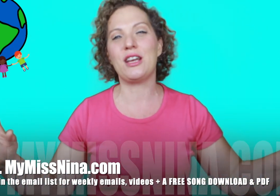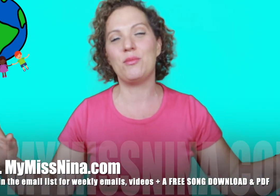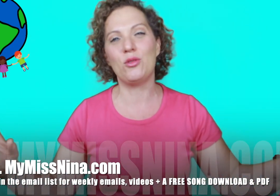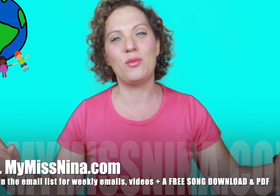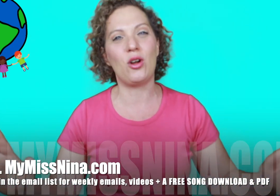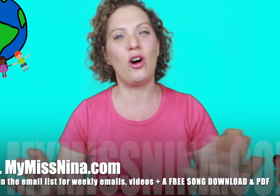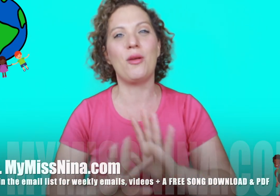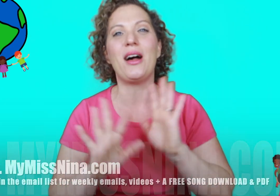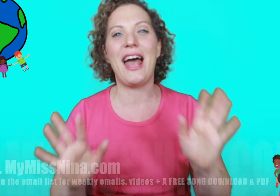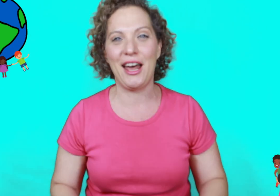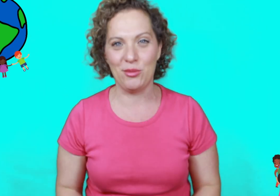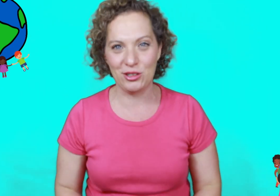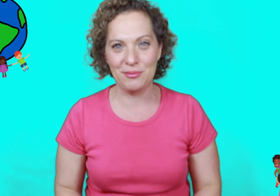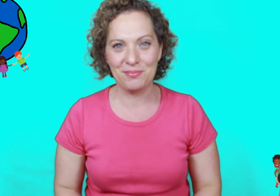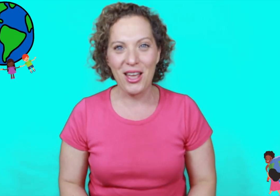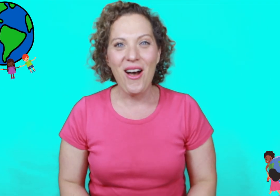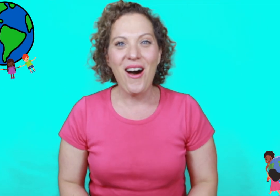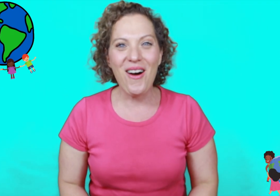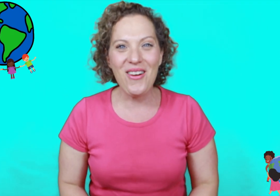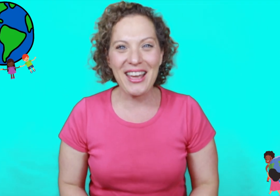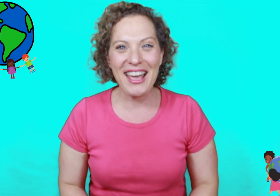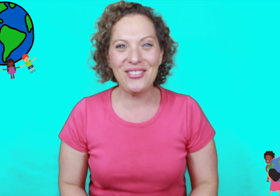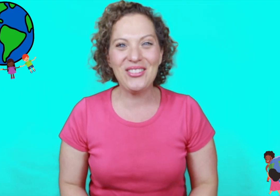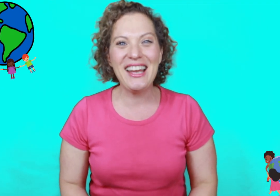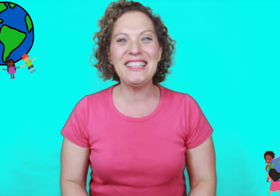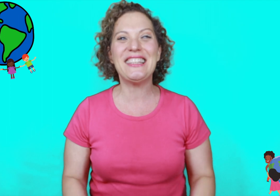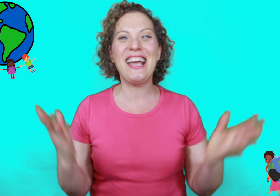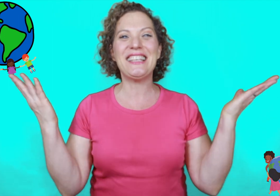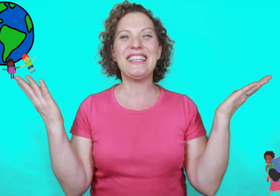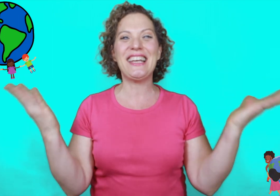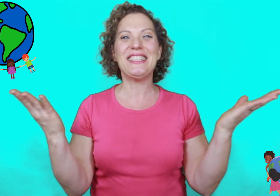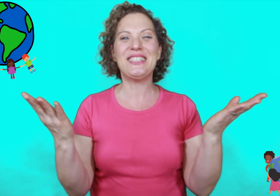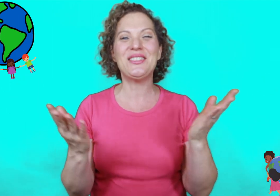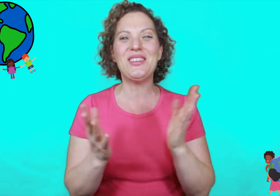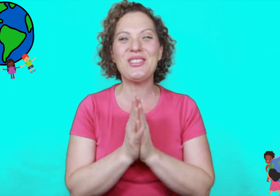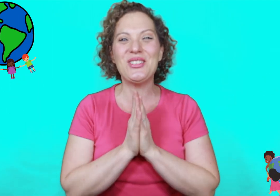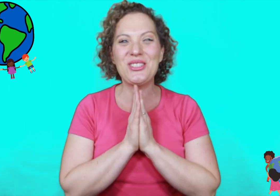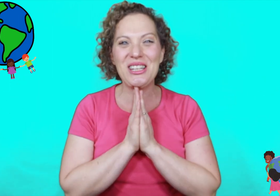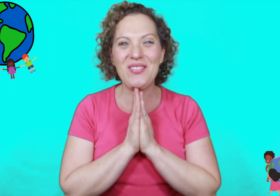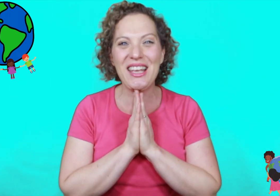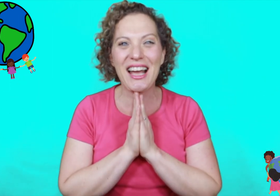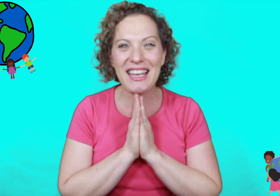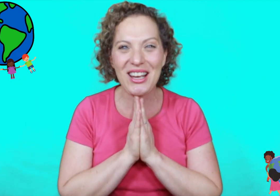and movement all about animals okay friends thanks again so much for joining me i can't